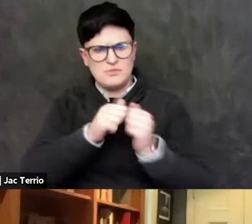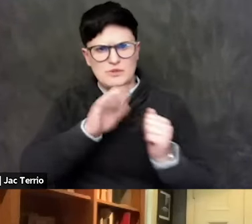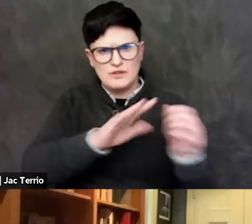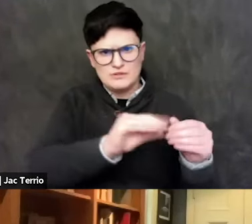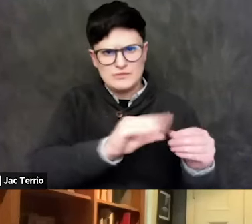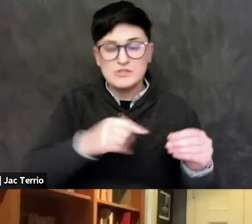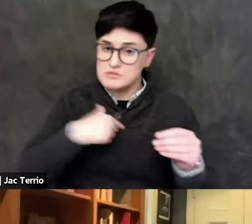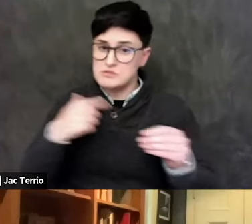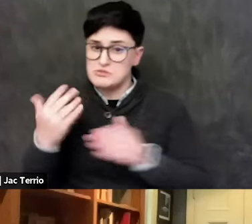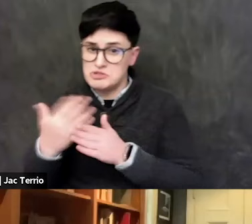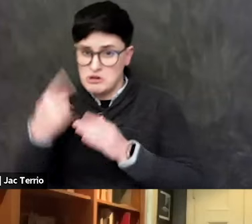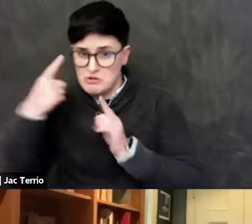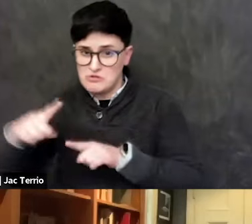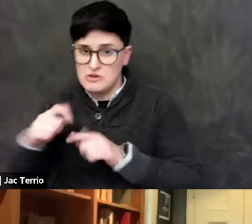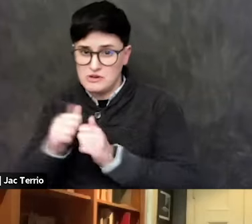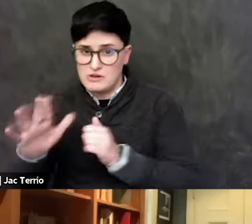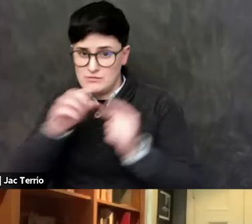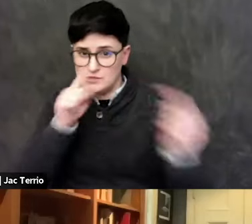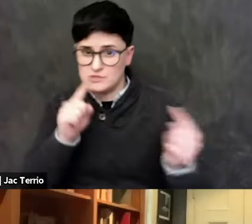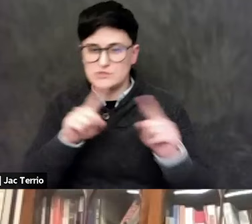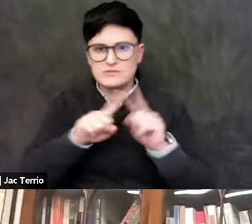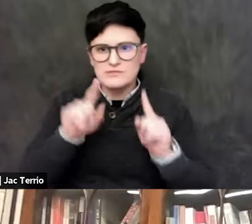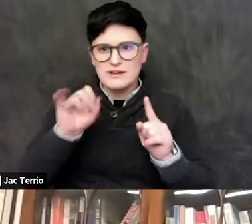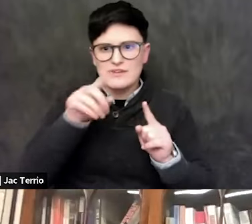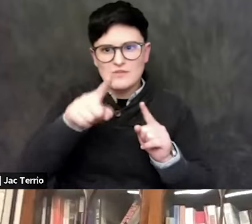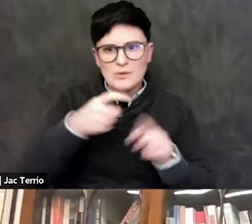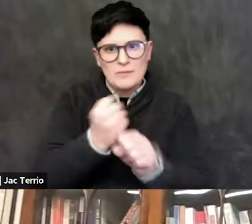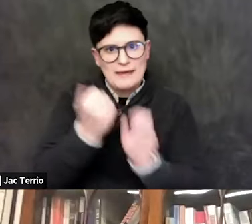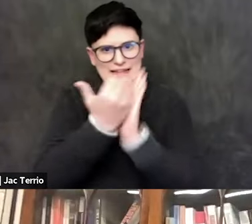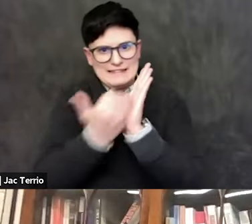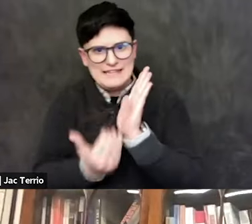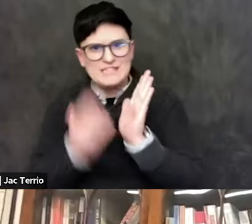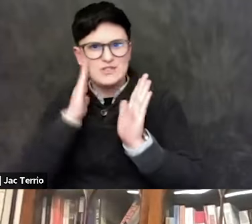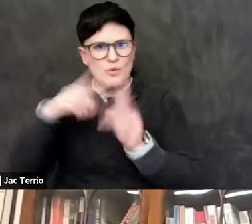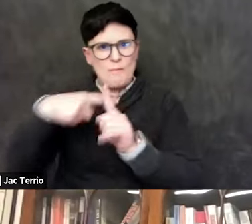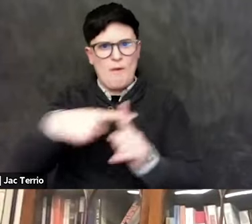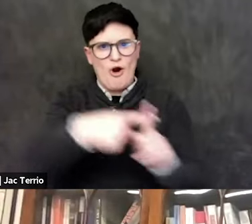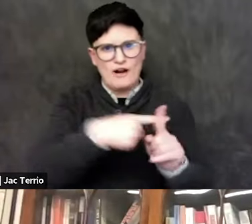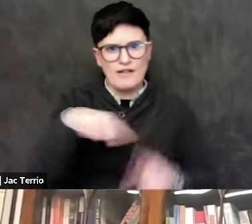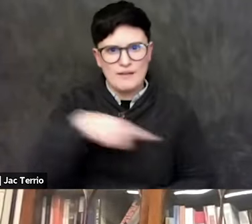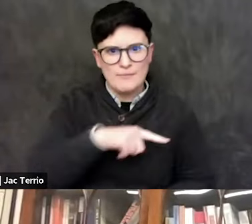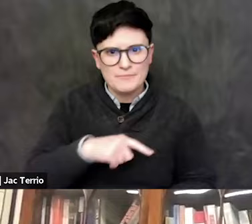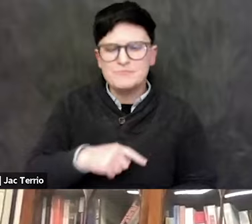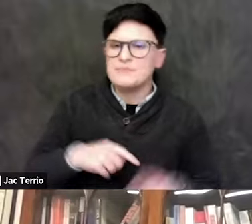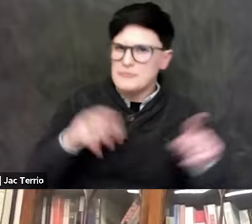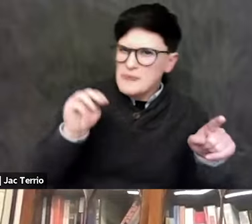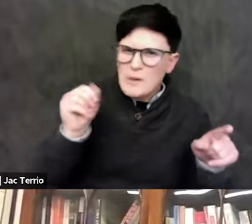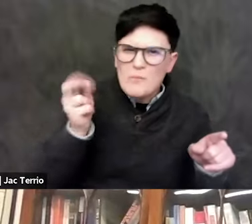But when you create a list that sort of marks them, that's something- - So what's a better... What should we do then?